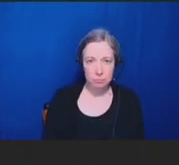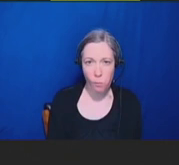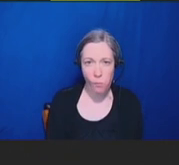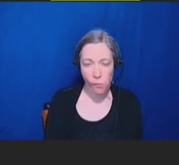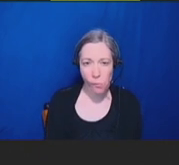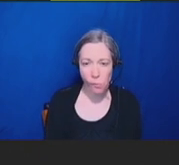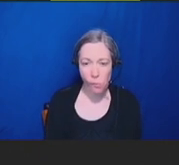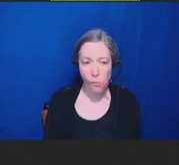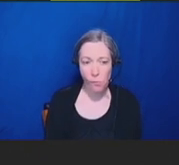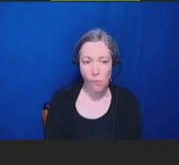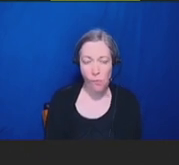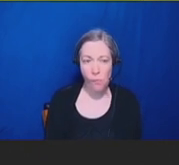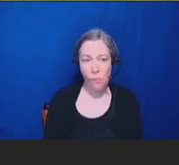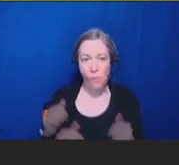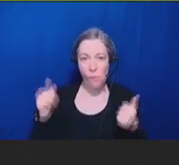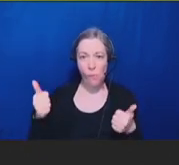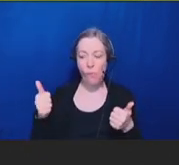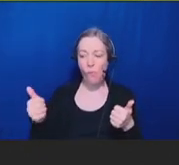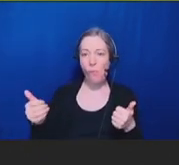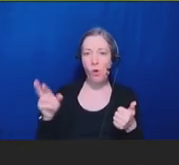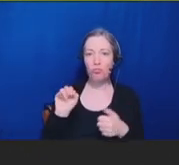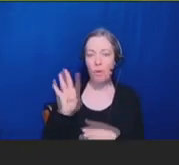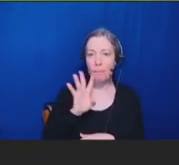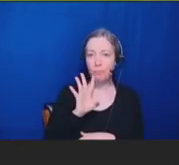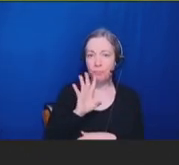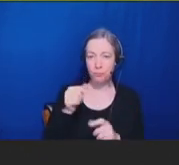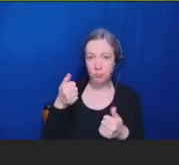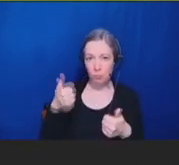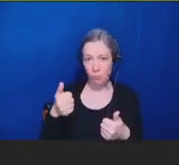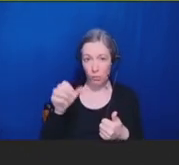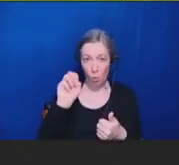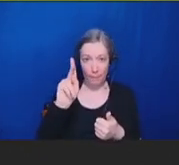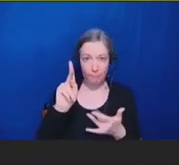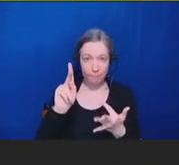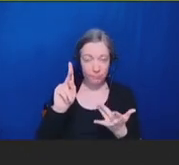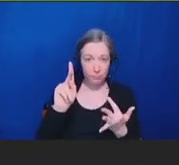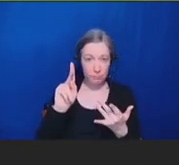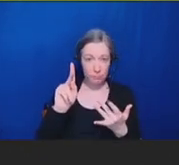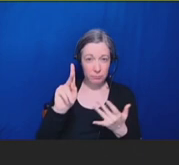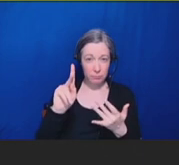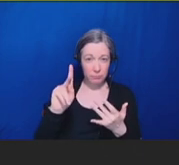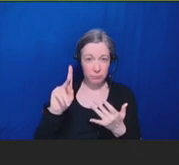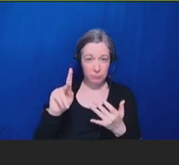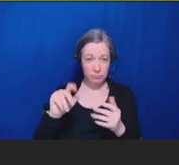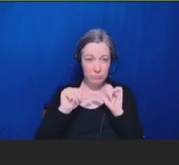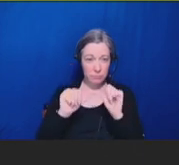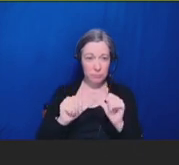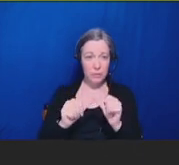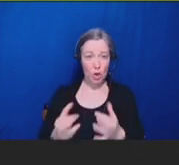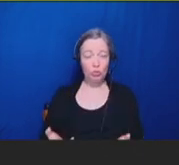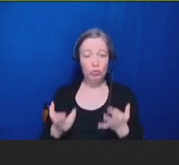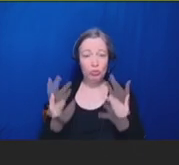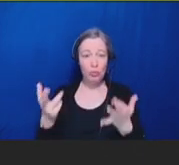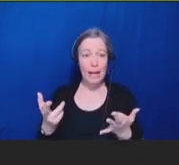Robert Schechter: Okay. We're moving on to recommendations, draft recommendations,